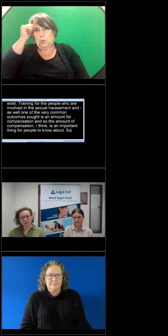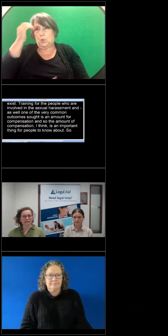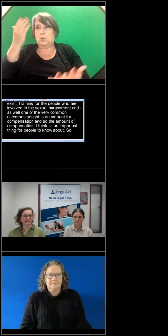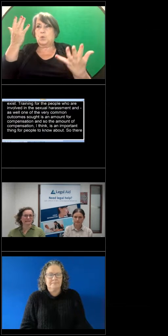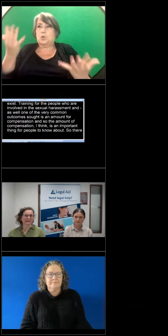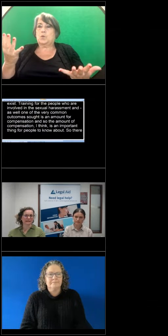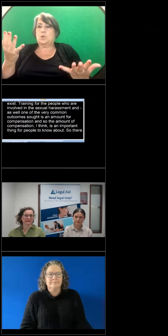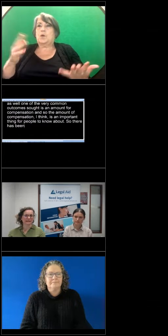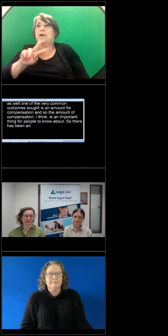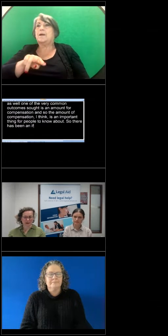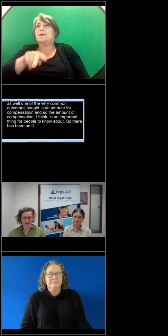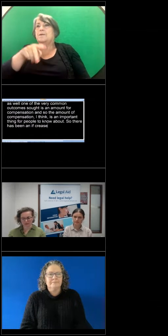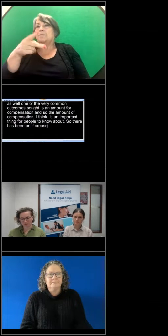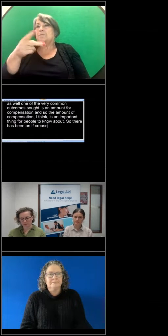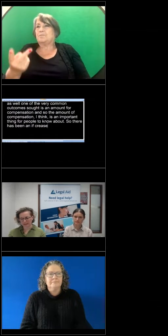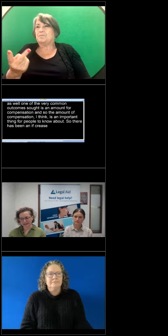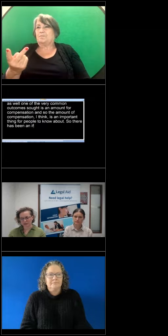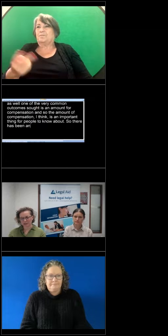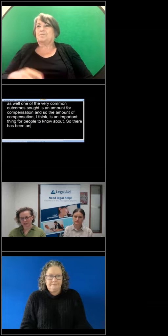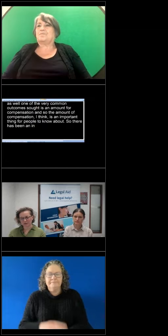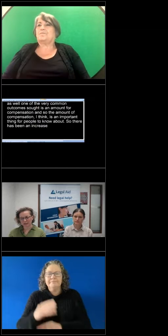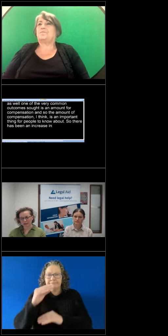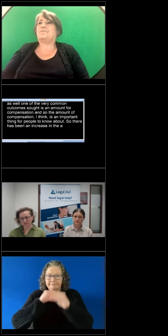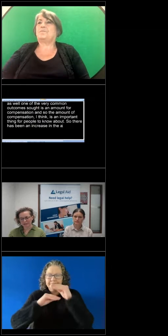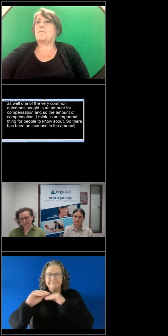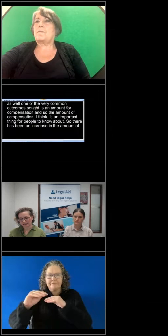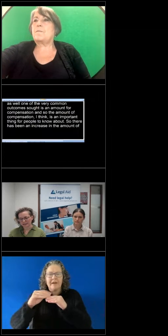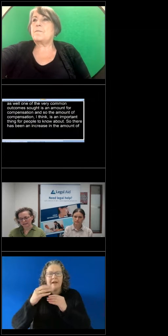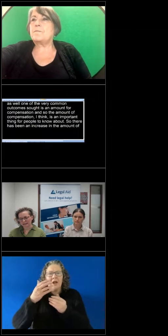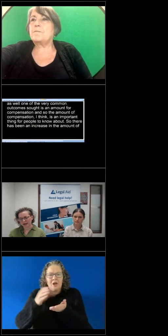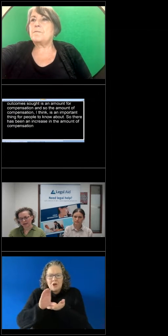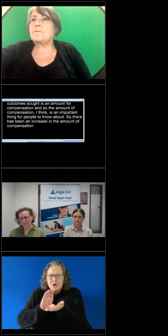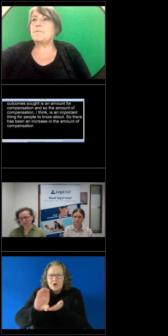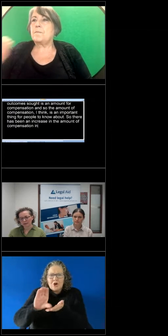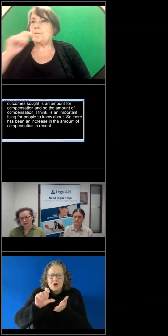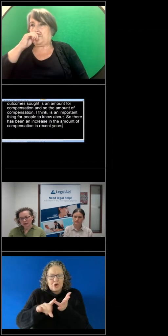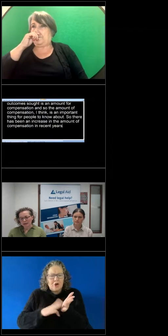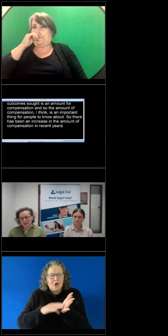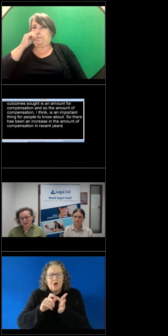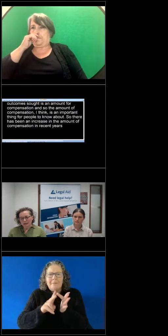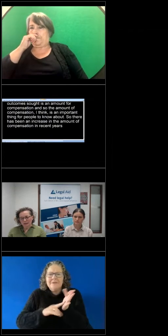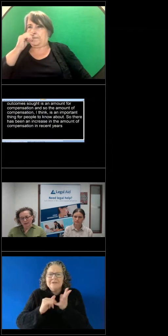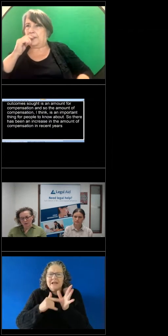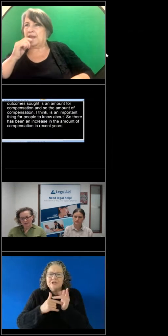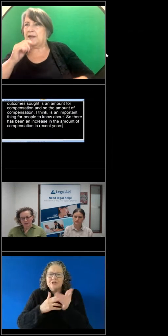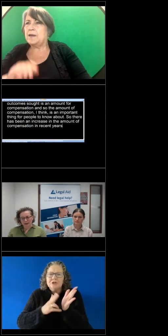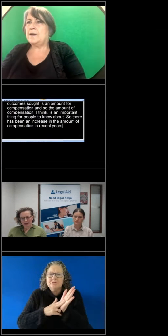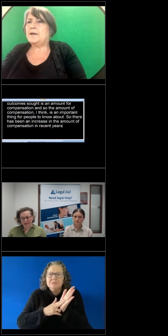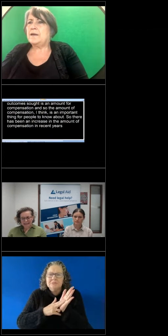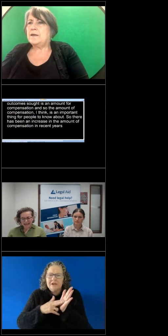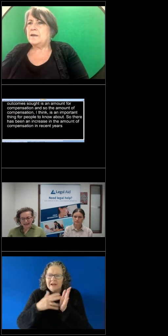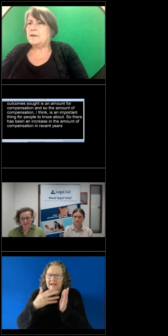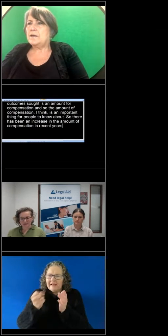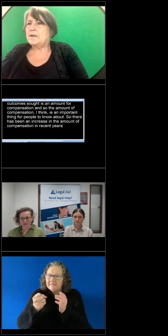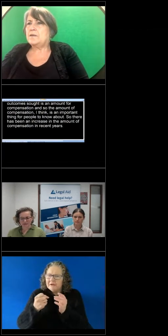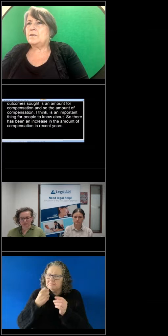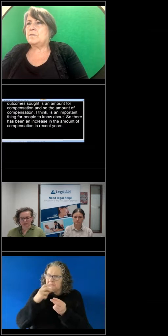an increase in the amount of compensation in recent years. There was a key case which